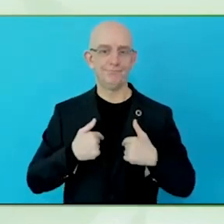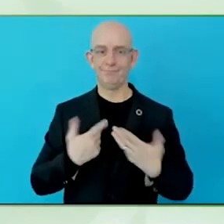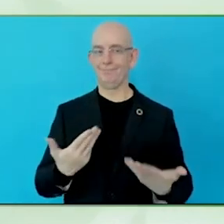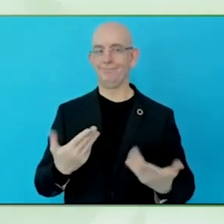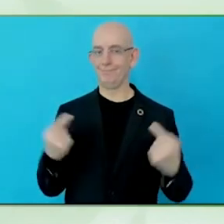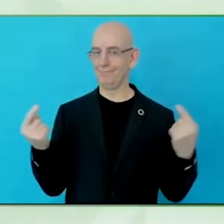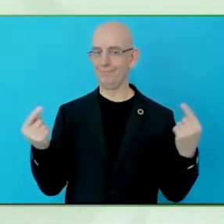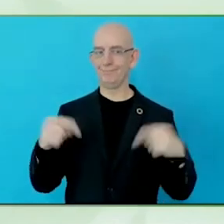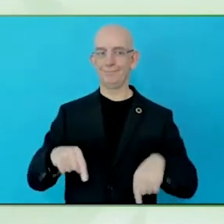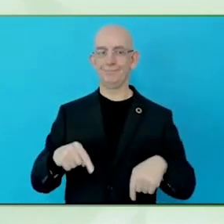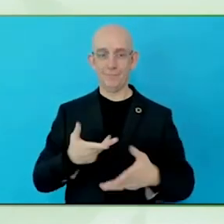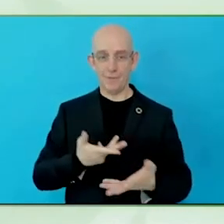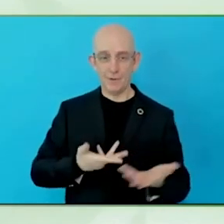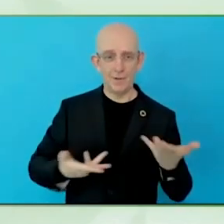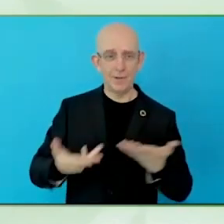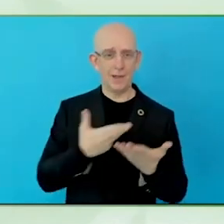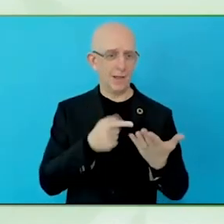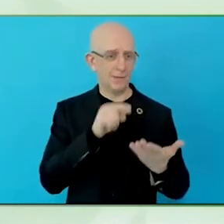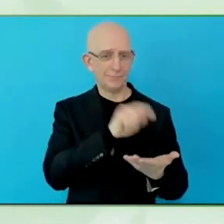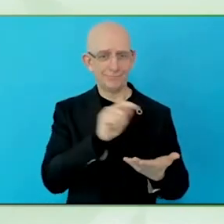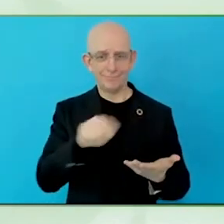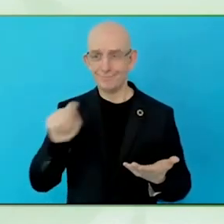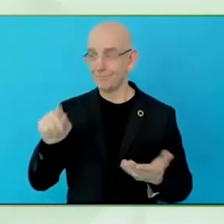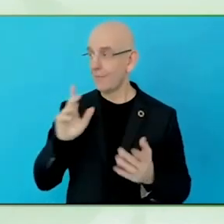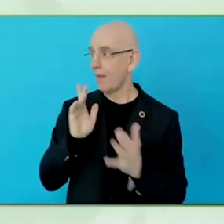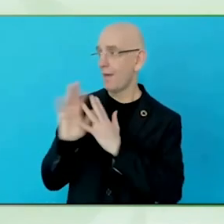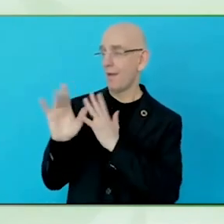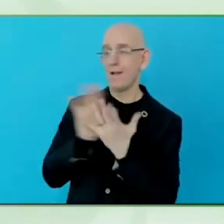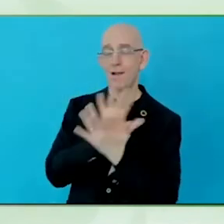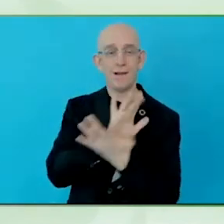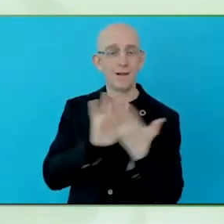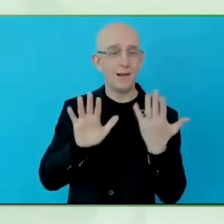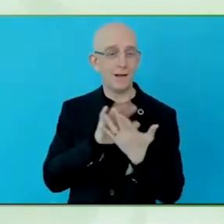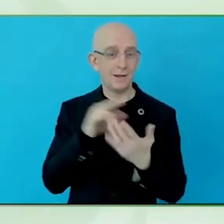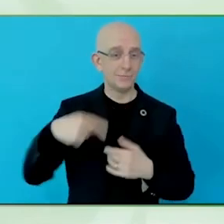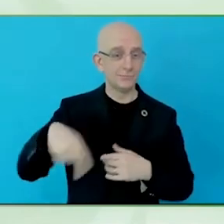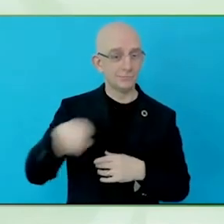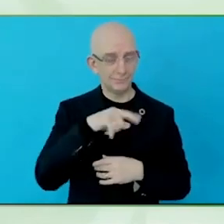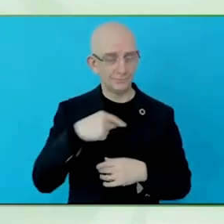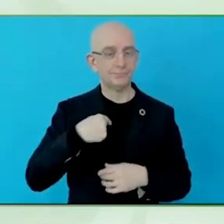for health and care in The Hague, but what I am here is that I am